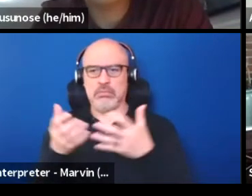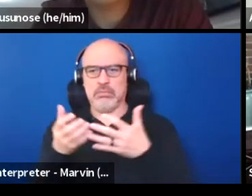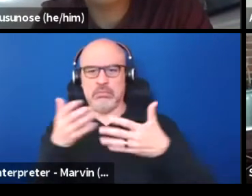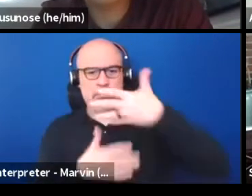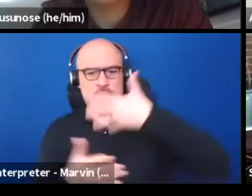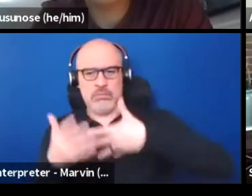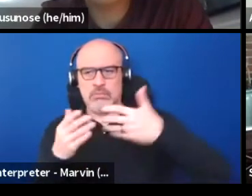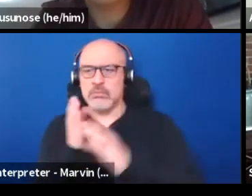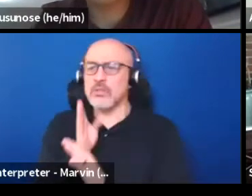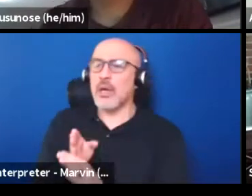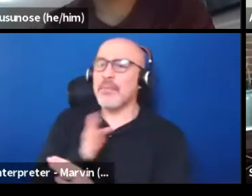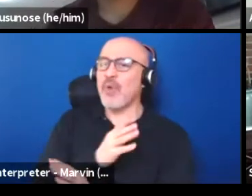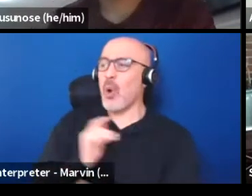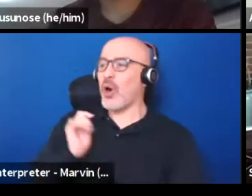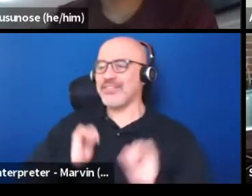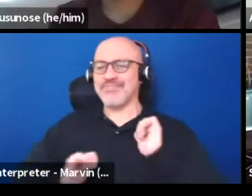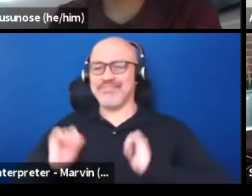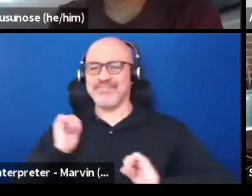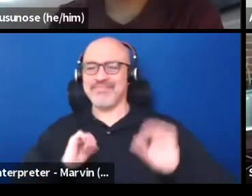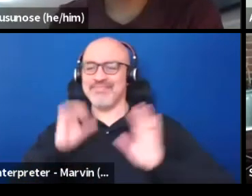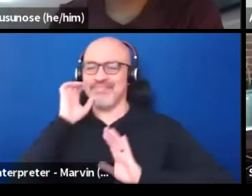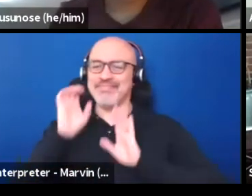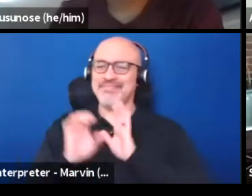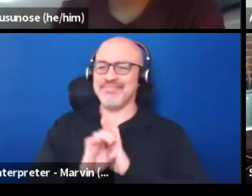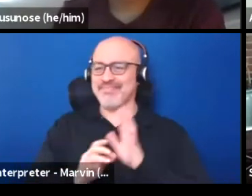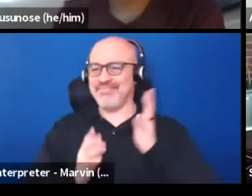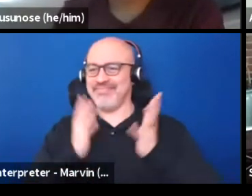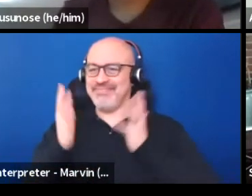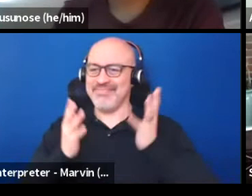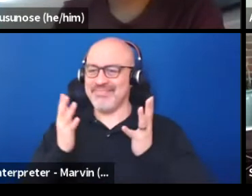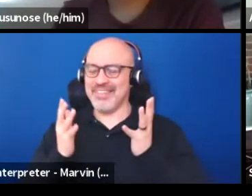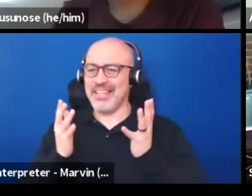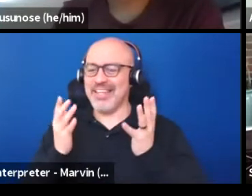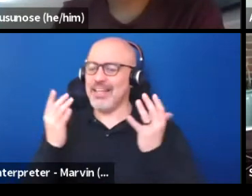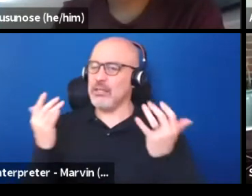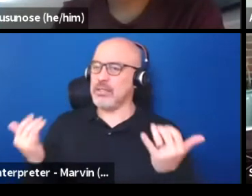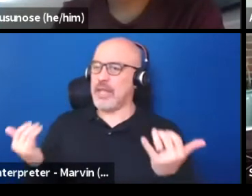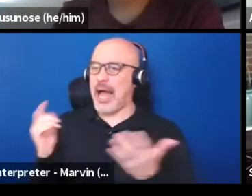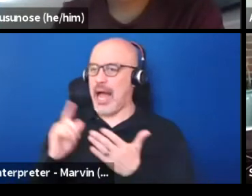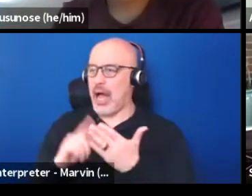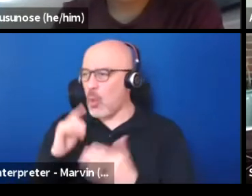and acting out in depictions, one of them. So what would it look like in our decolonization work,